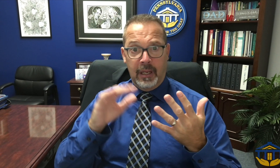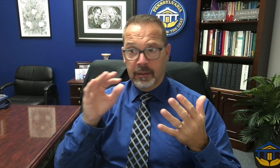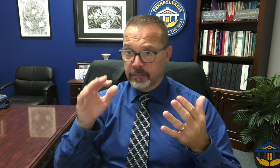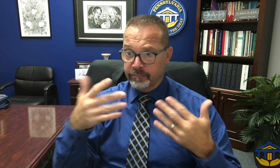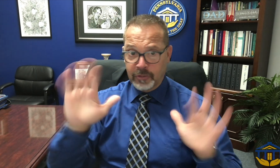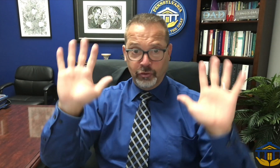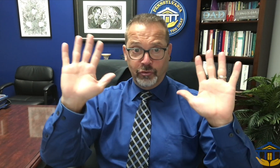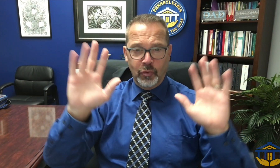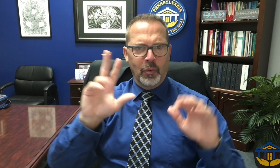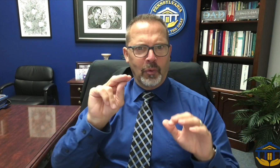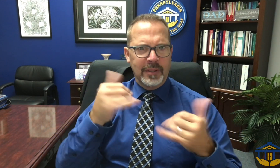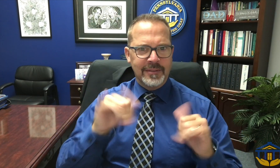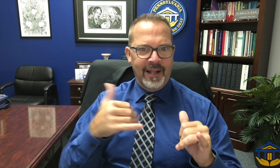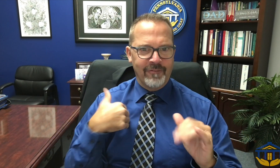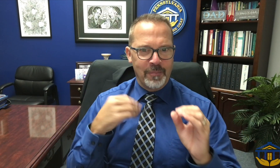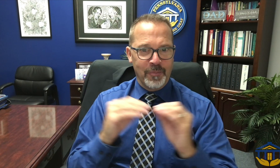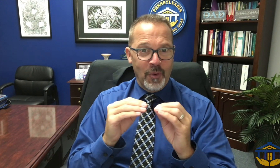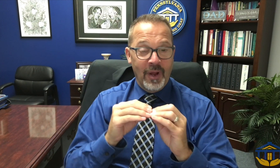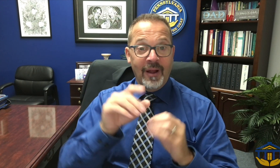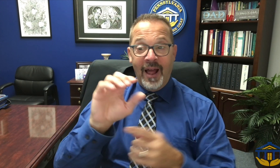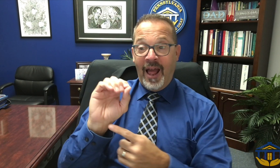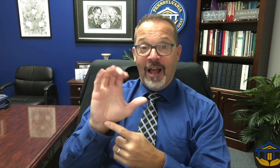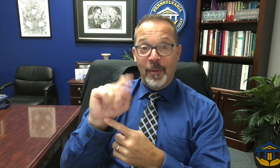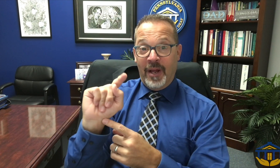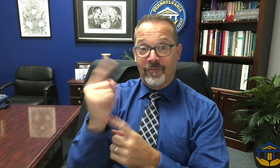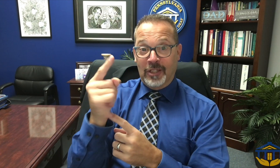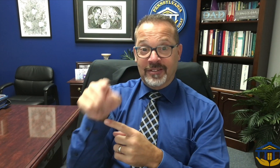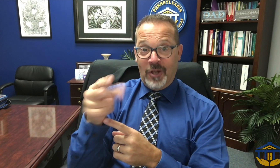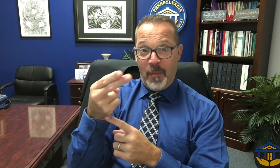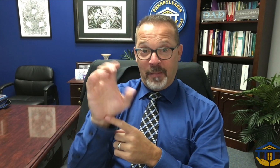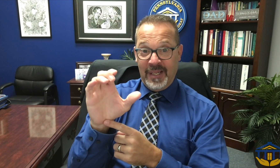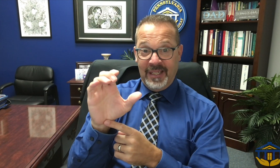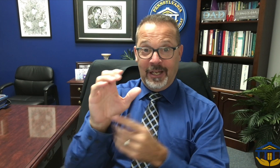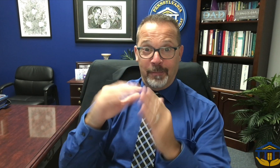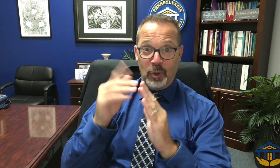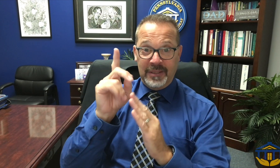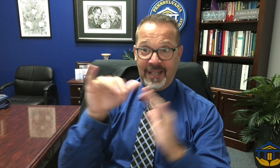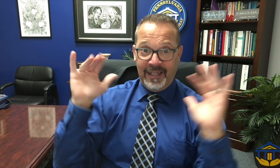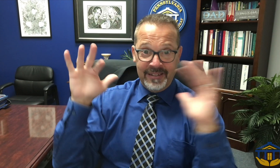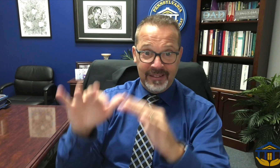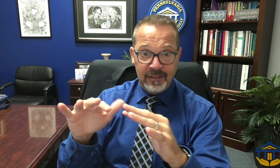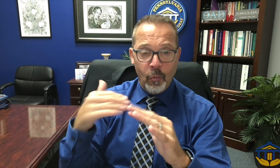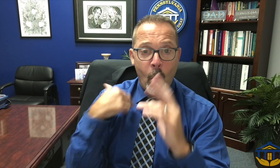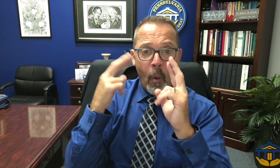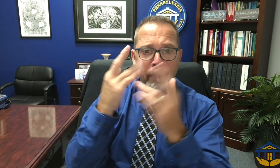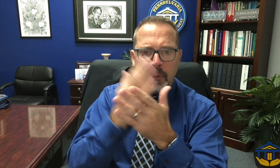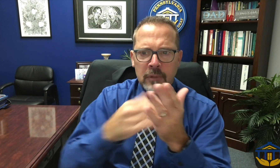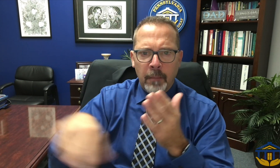That is not all the news I have to share. October 1st will be Homecoming but if you stick around